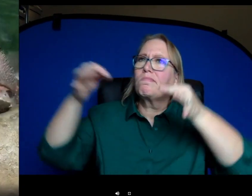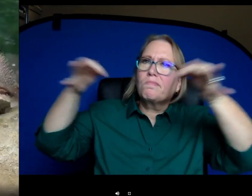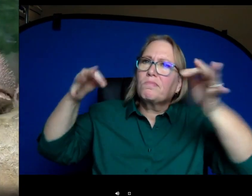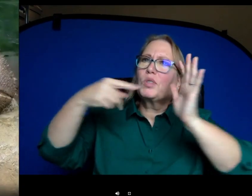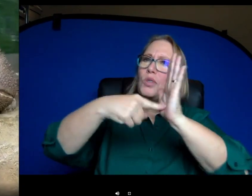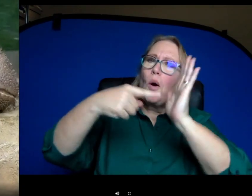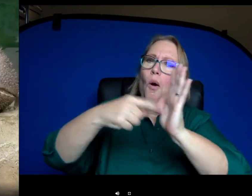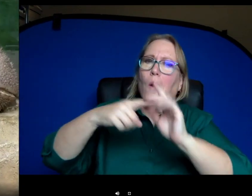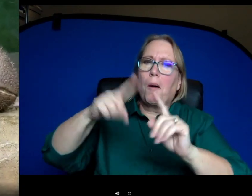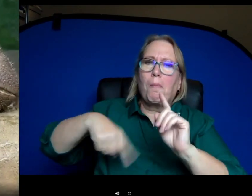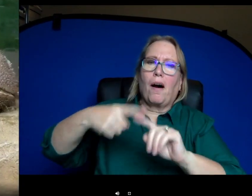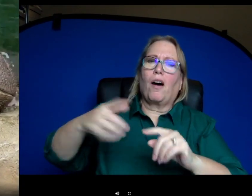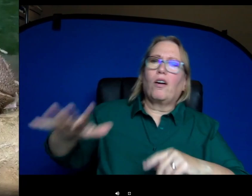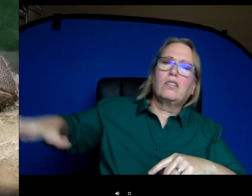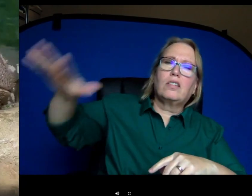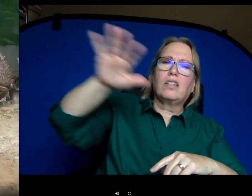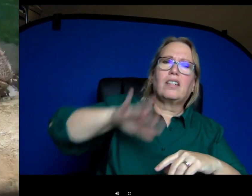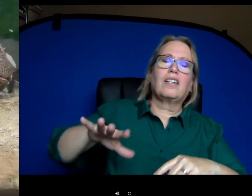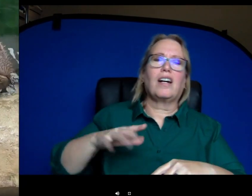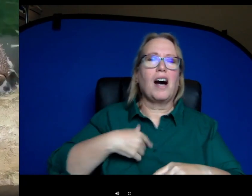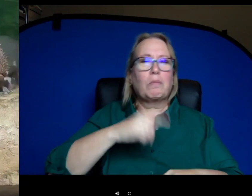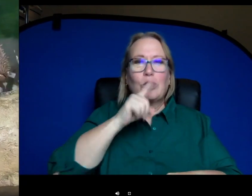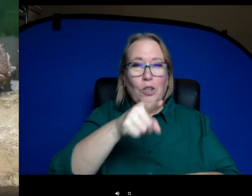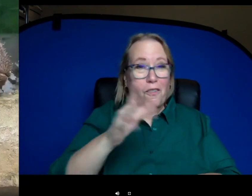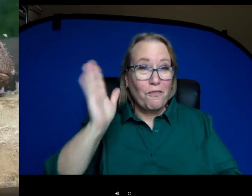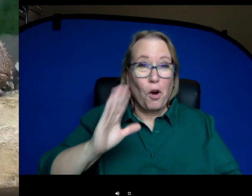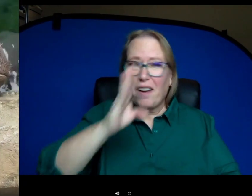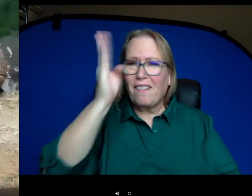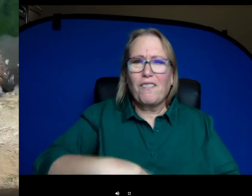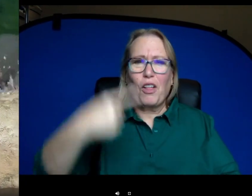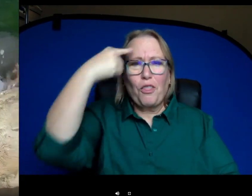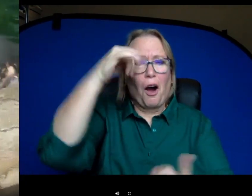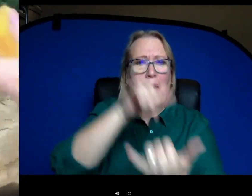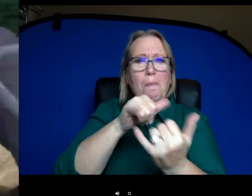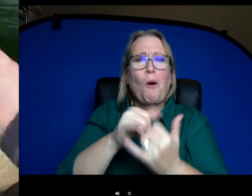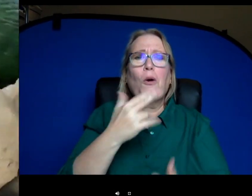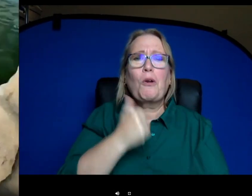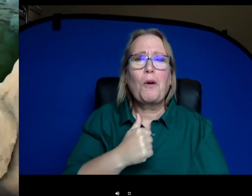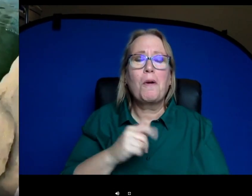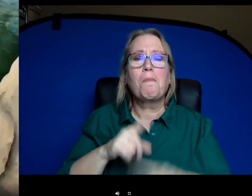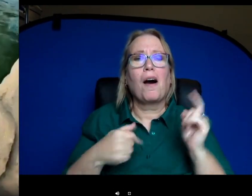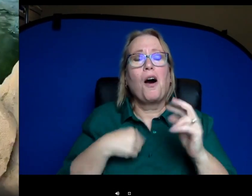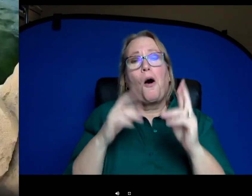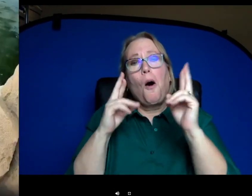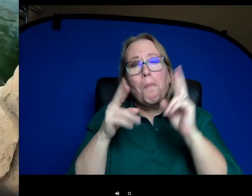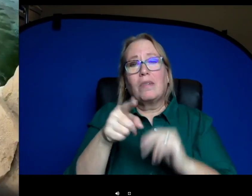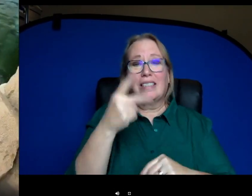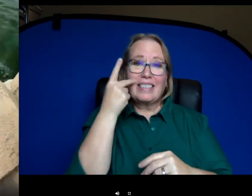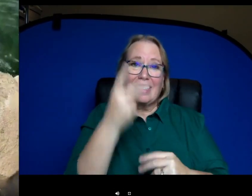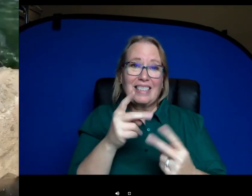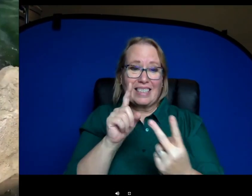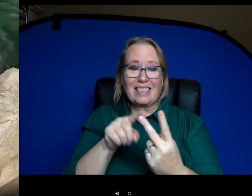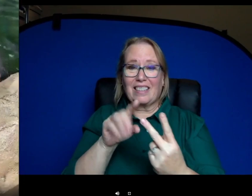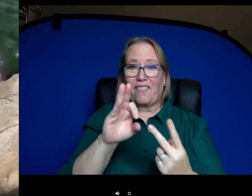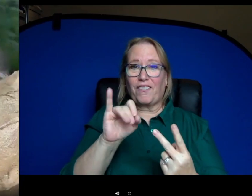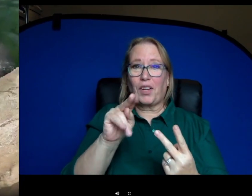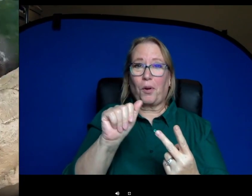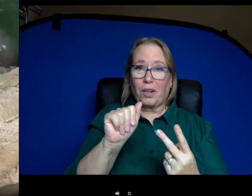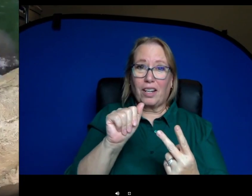you never thought twice about a hippo being cute before you saw Fiona but we're really hoping that her job here at the zoo is